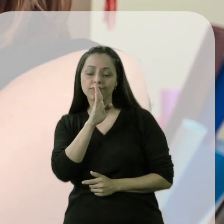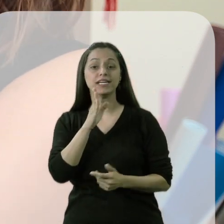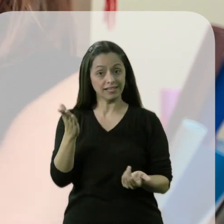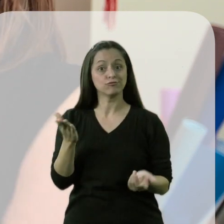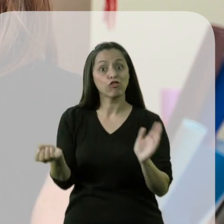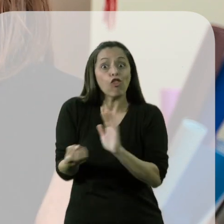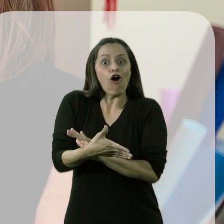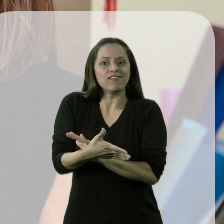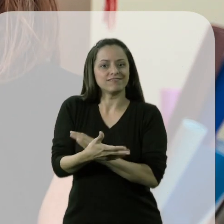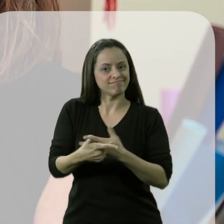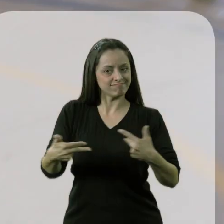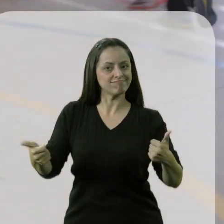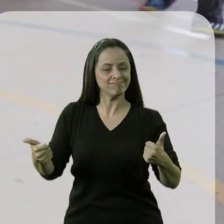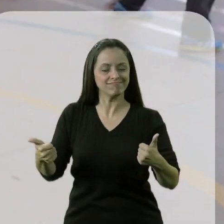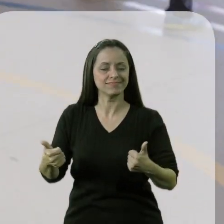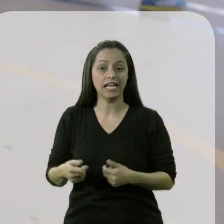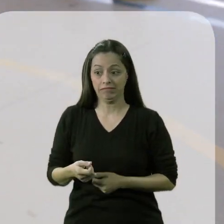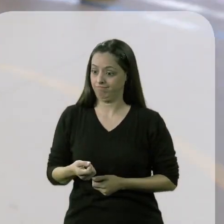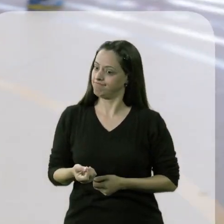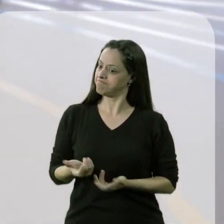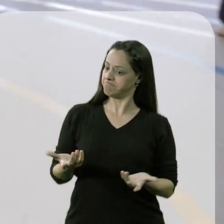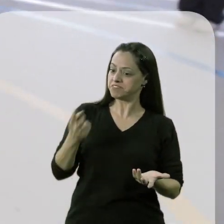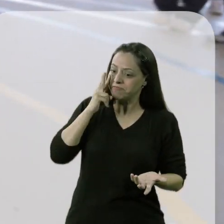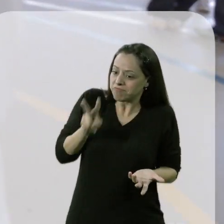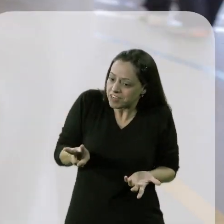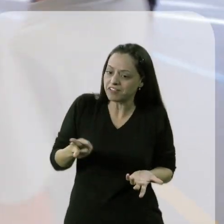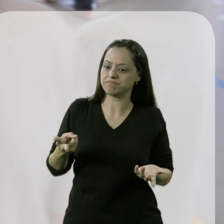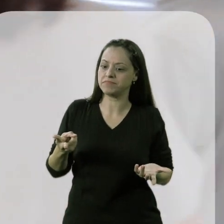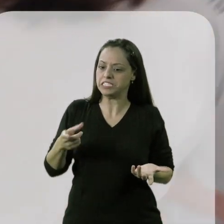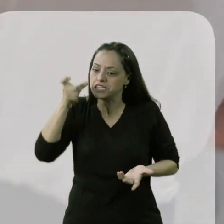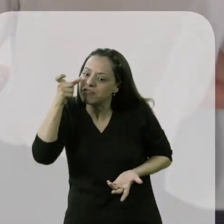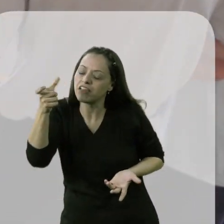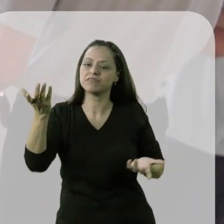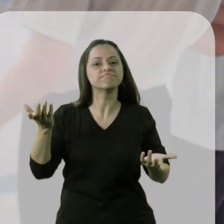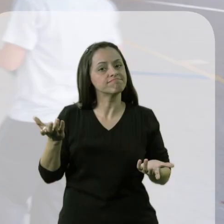he has been doing things he did not. It is surprising to see him having that interest,